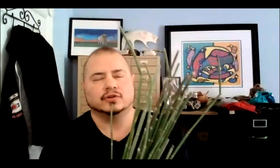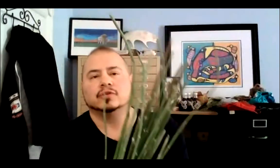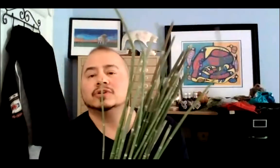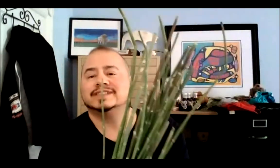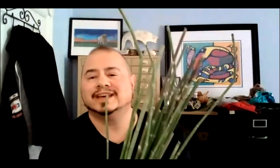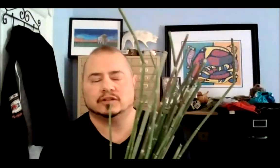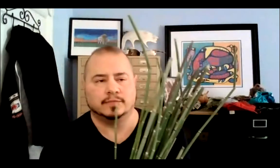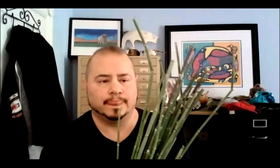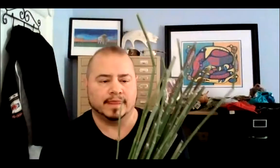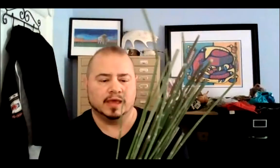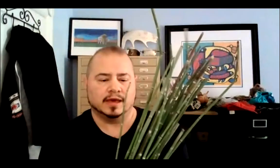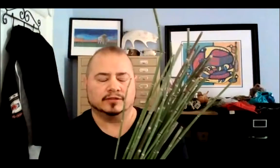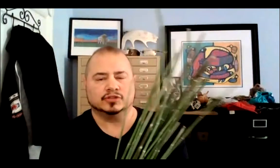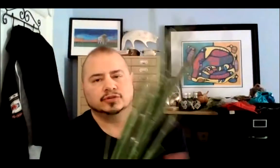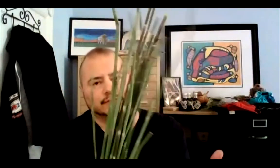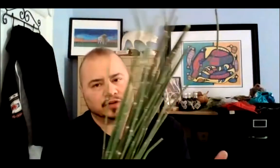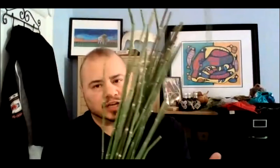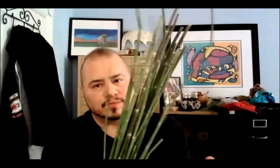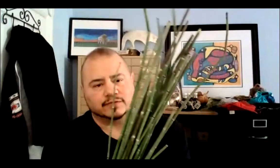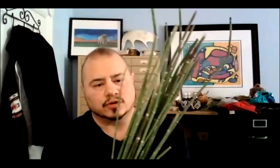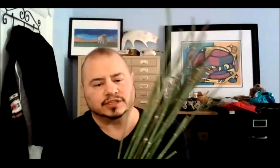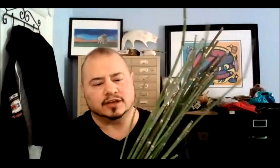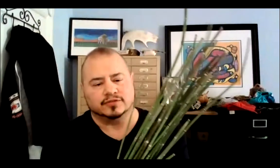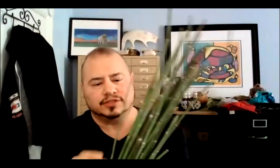or sorry, horsetail. And there's two different types of horsetail, this is the